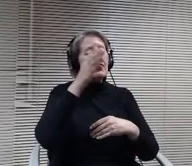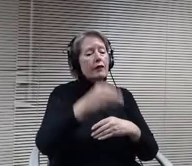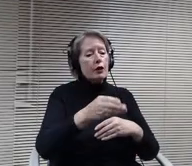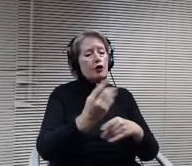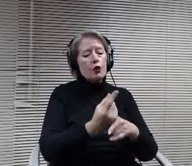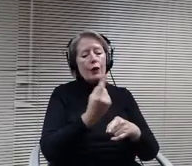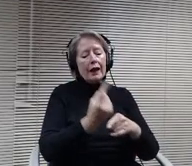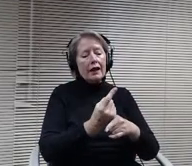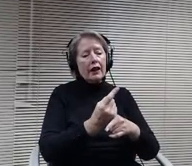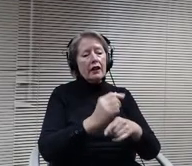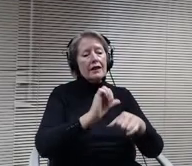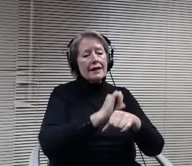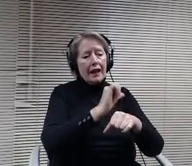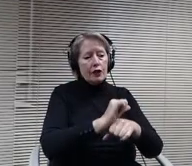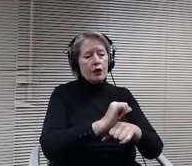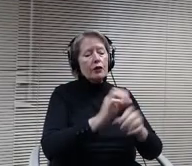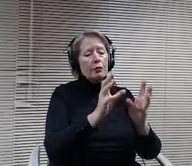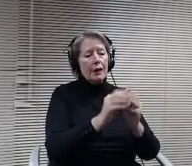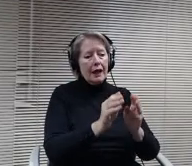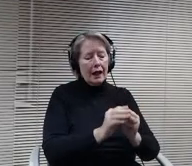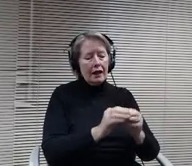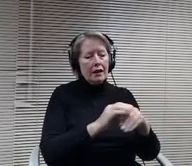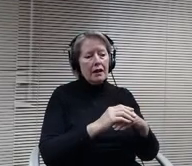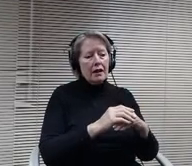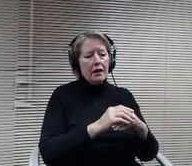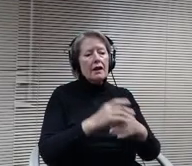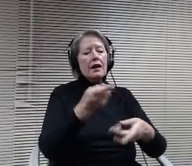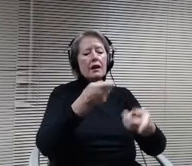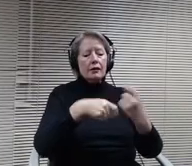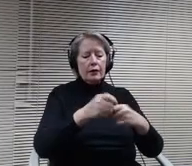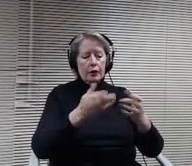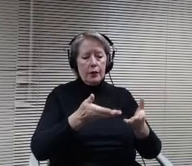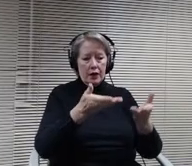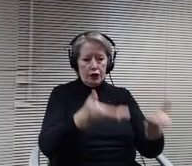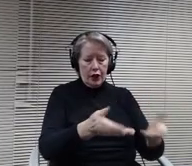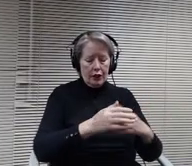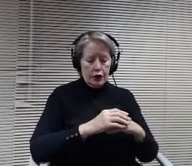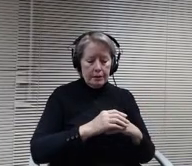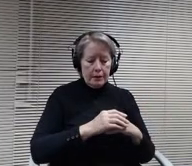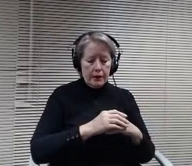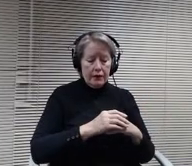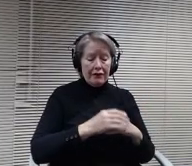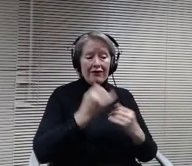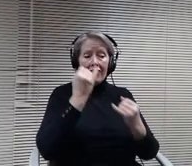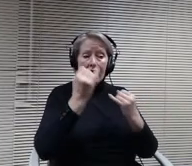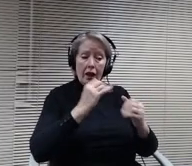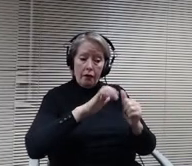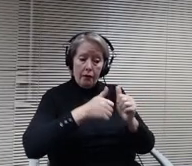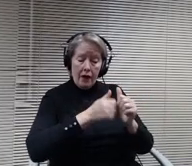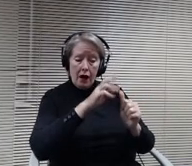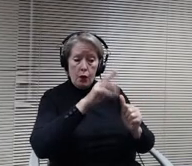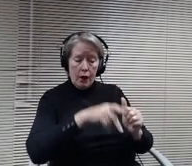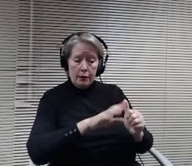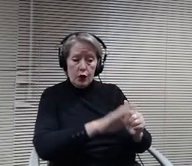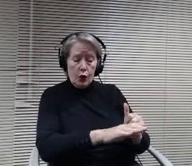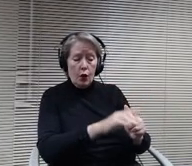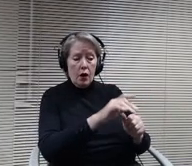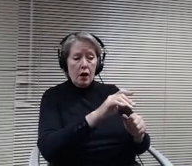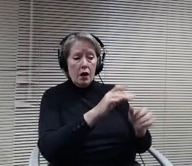read as follows. If there is any, follow up to your comments or suggestions, you will be contacted by a member of the